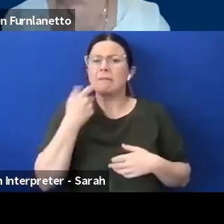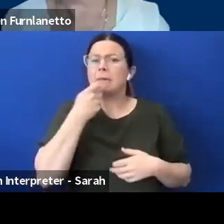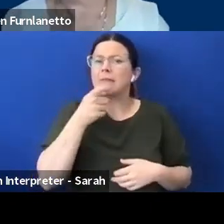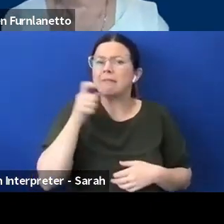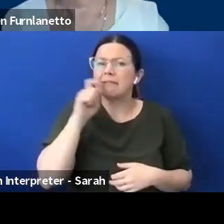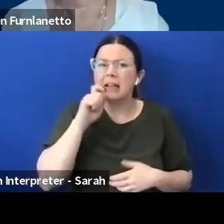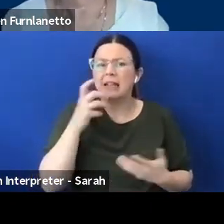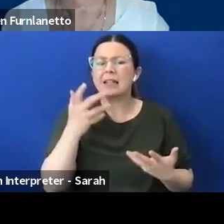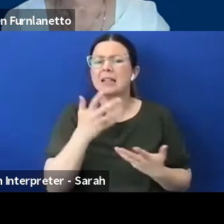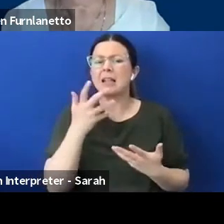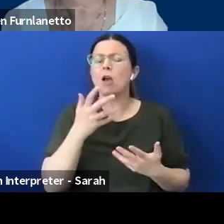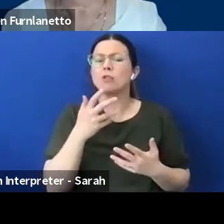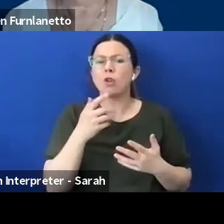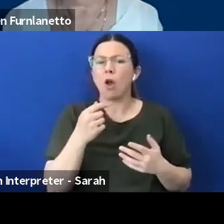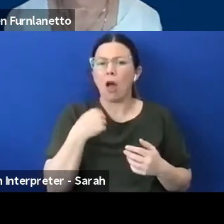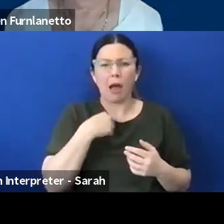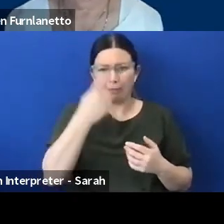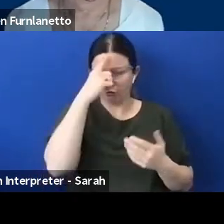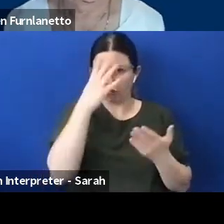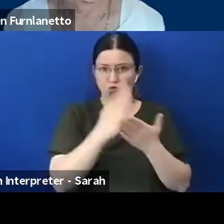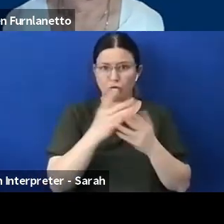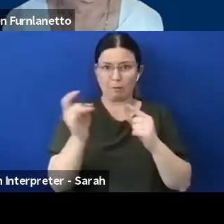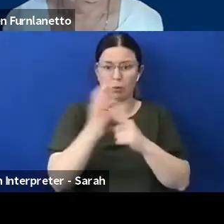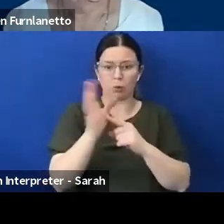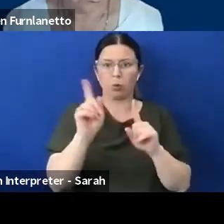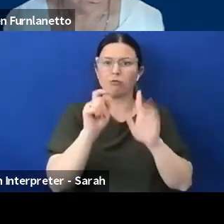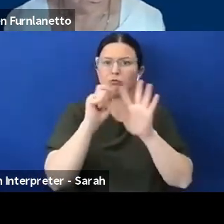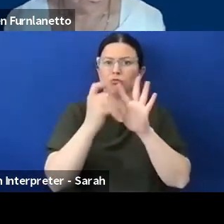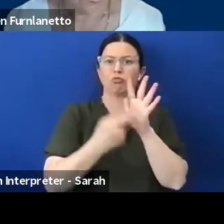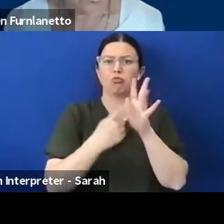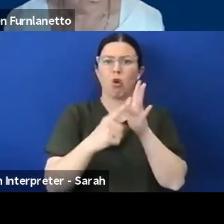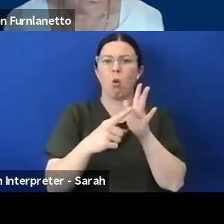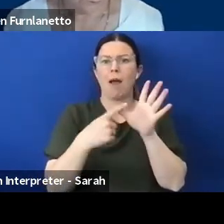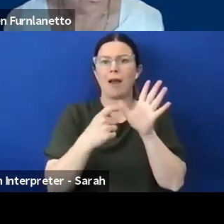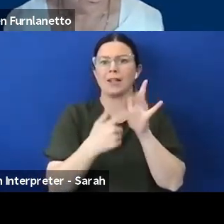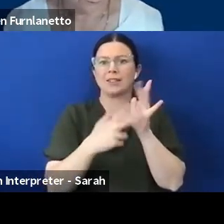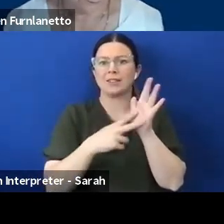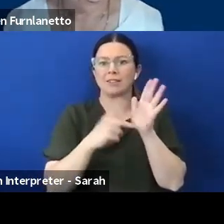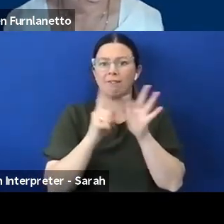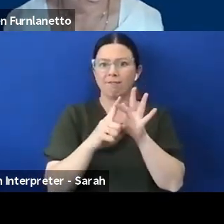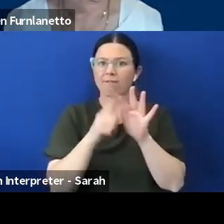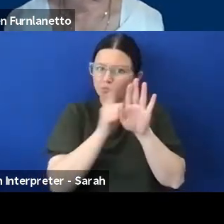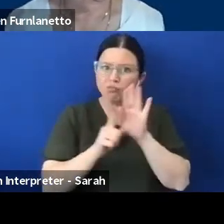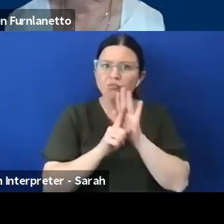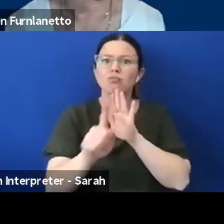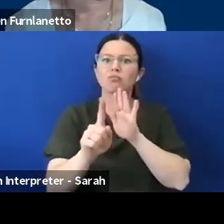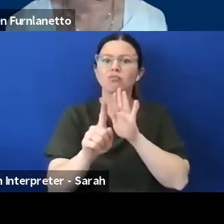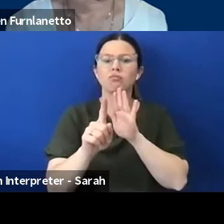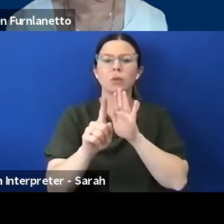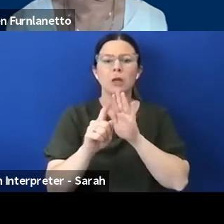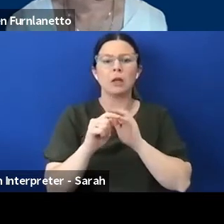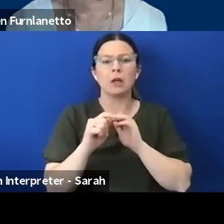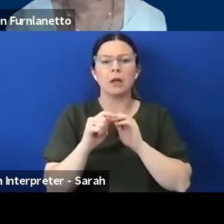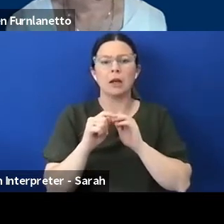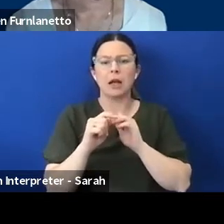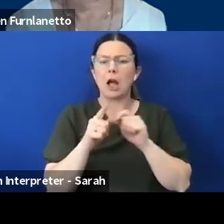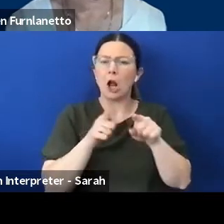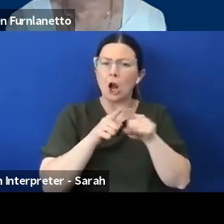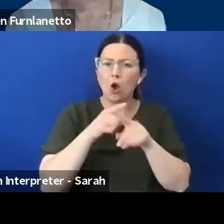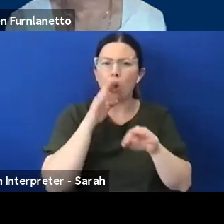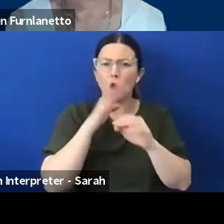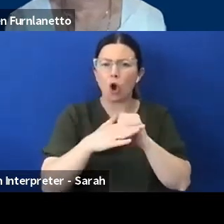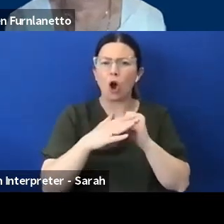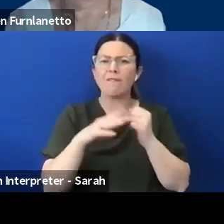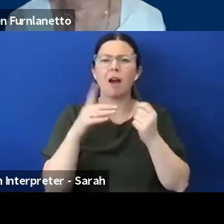I think, all about being proactive and learning about the major disabilities, you know because